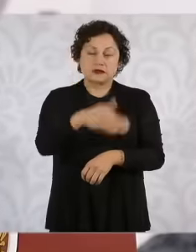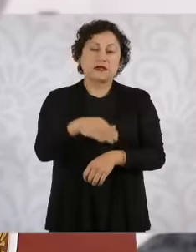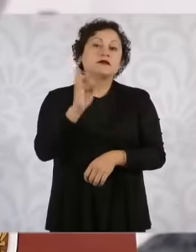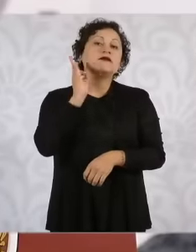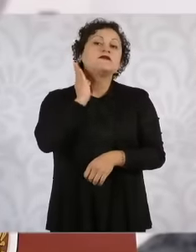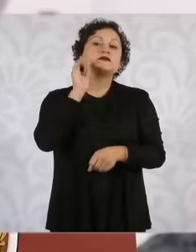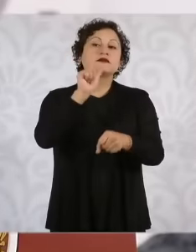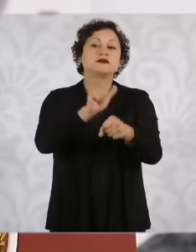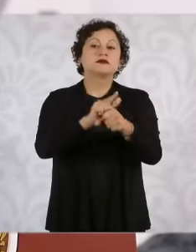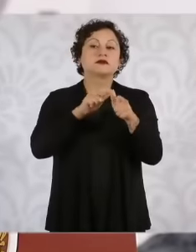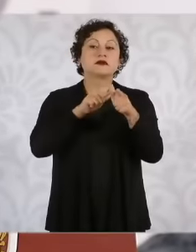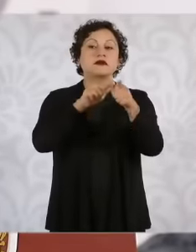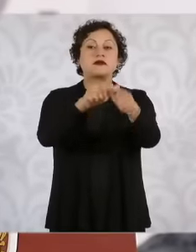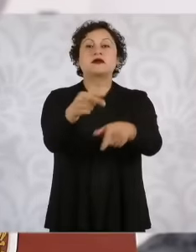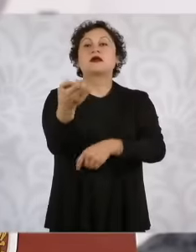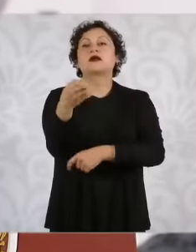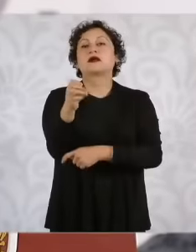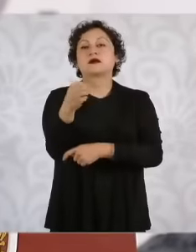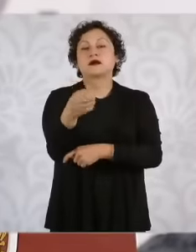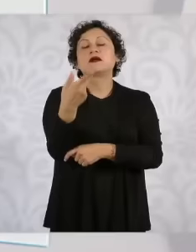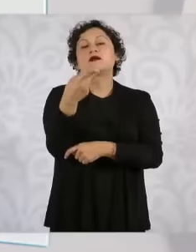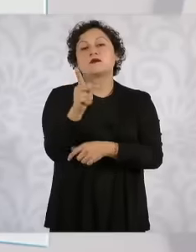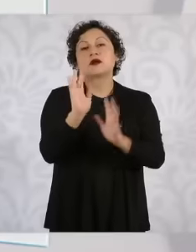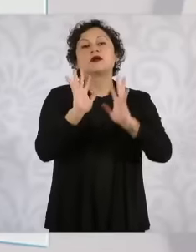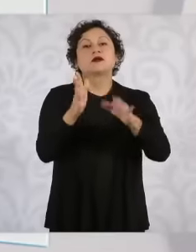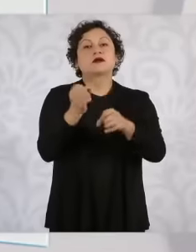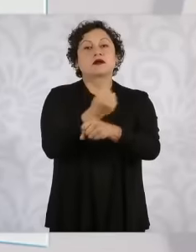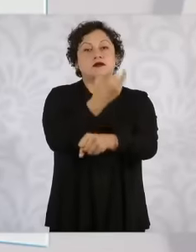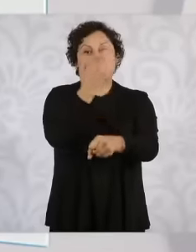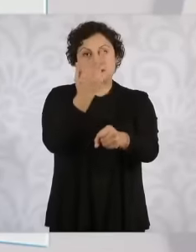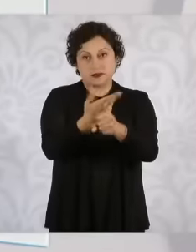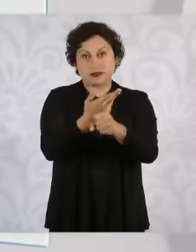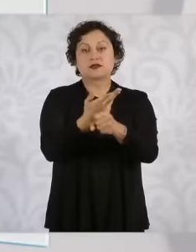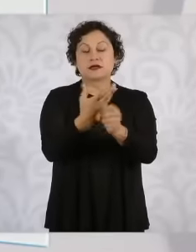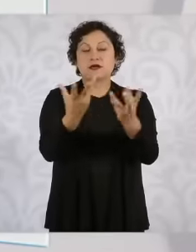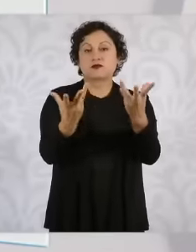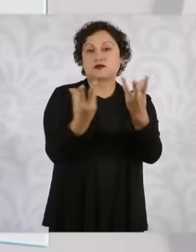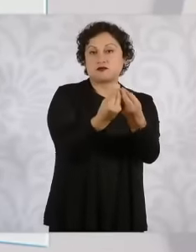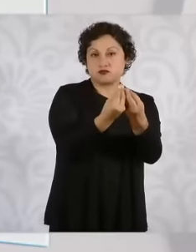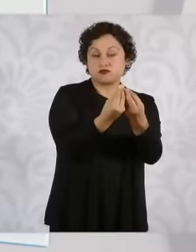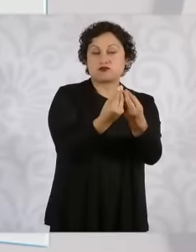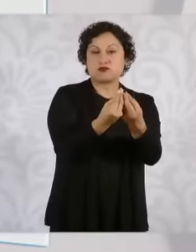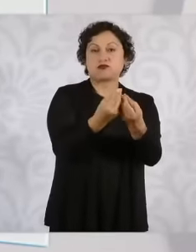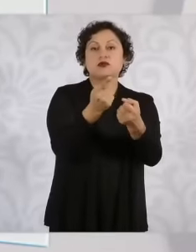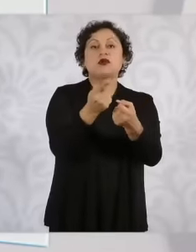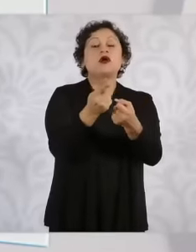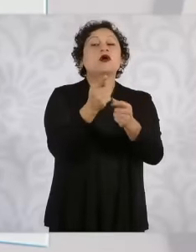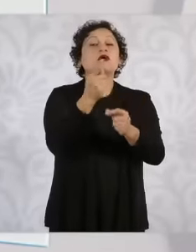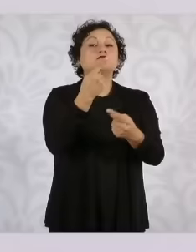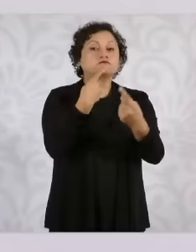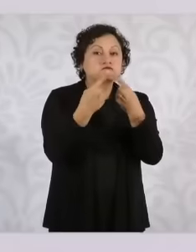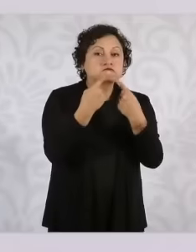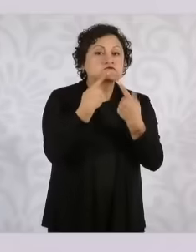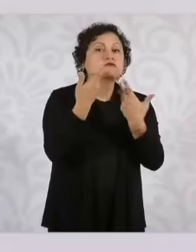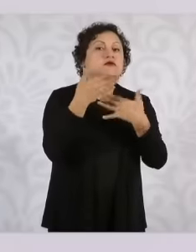the secretary is going to talk to the governor about the issue of security in Guanajuato, but